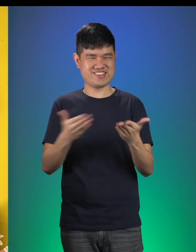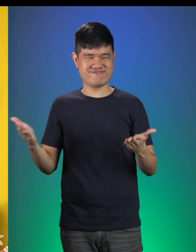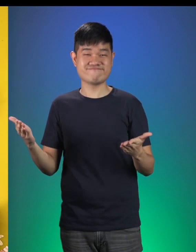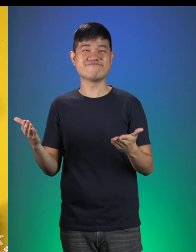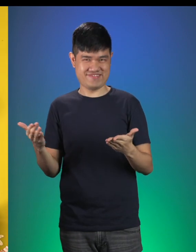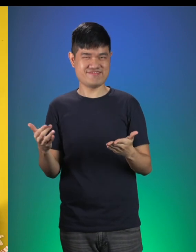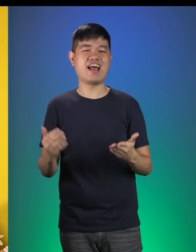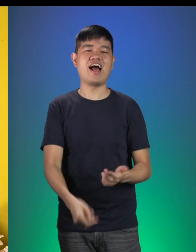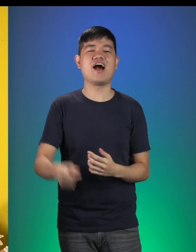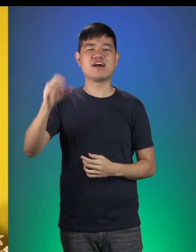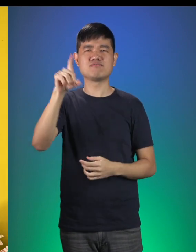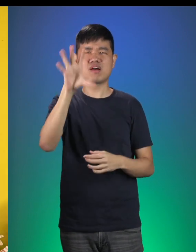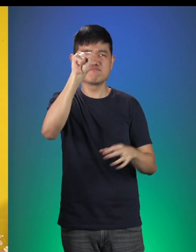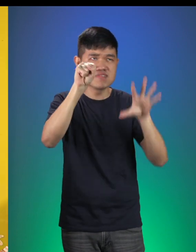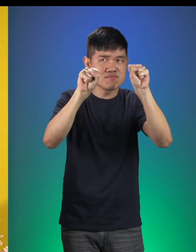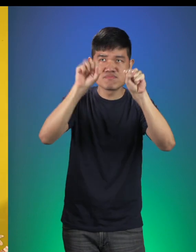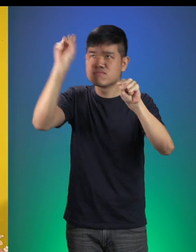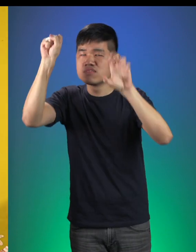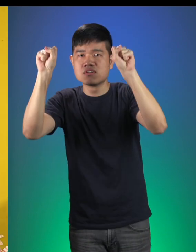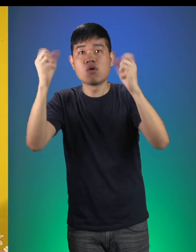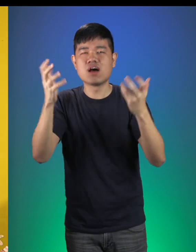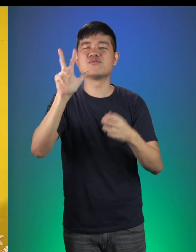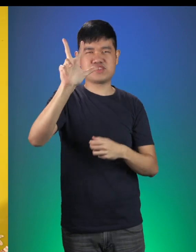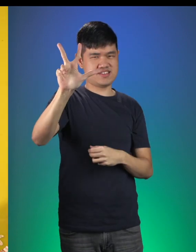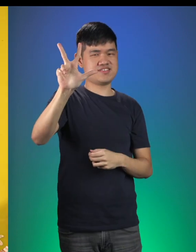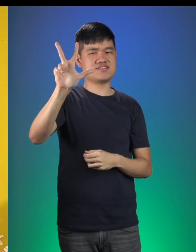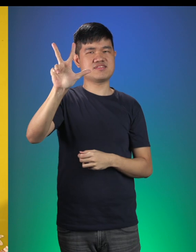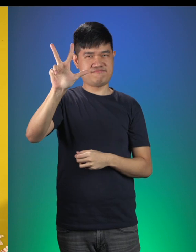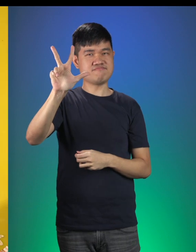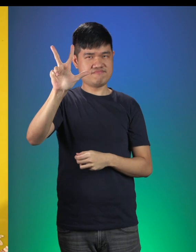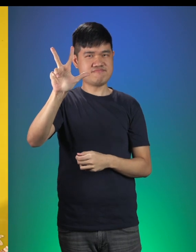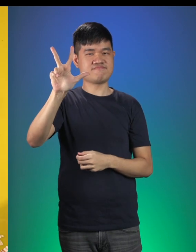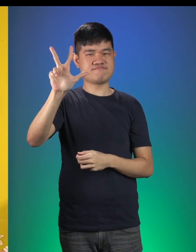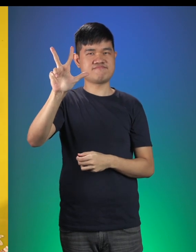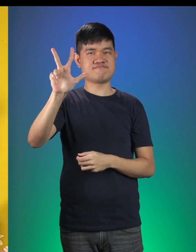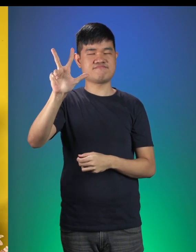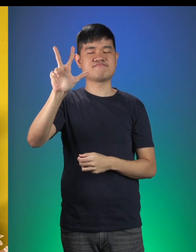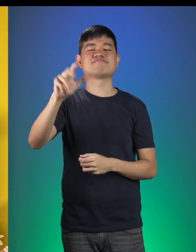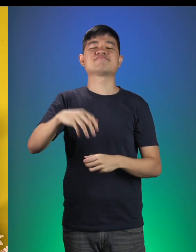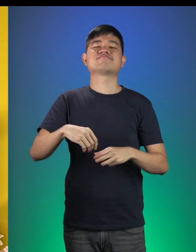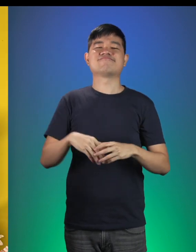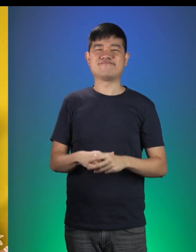I need you to spot as many things that come in “3”s throughout the story. Can you do that?